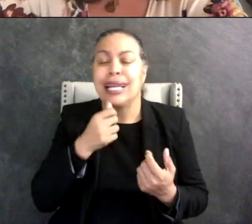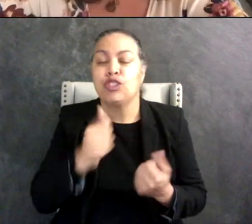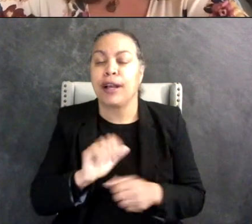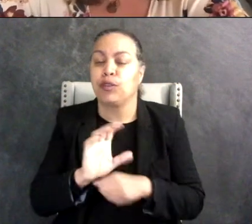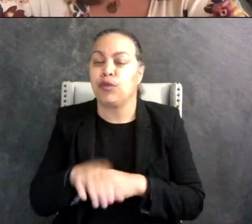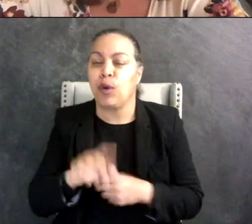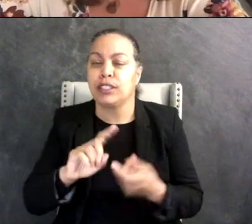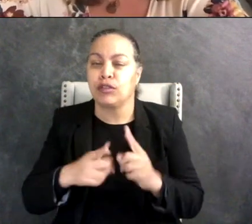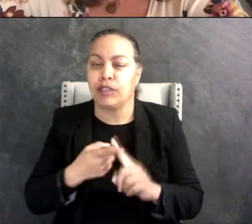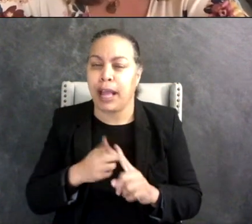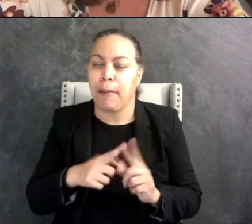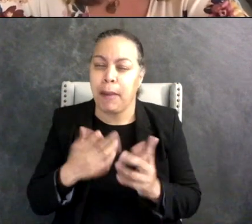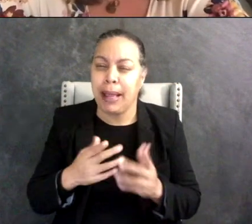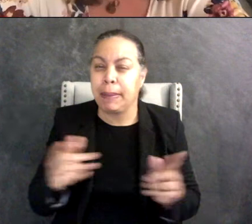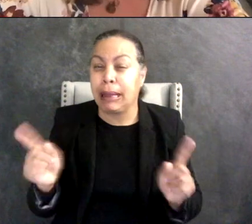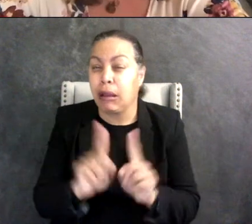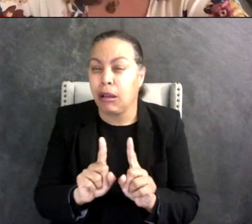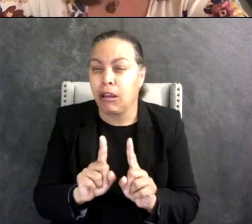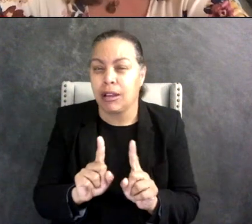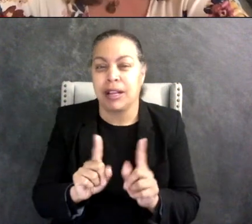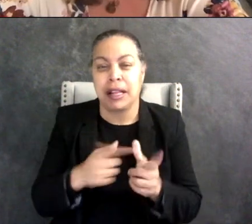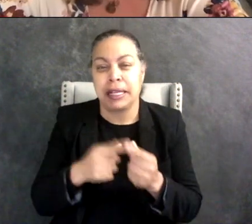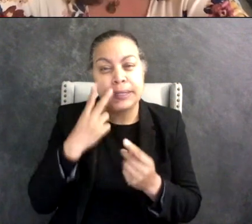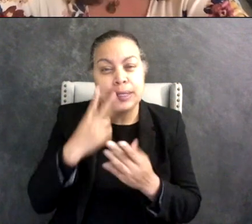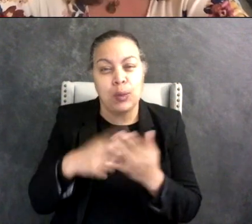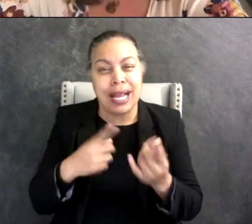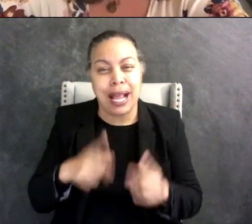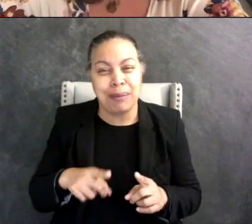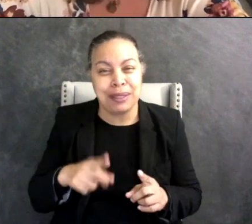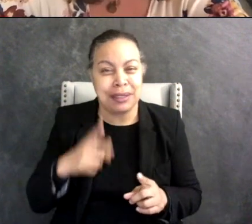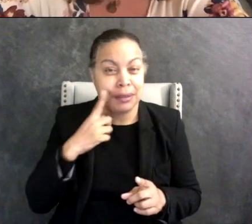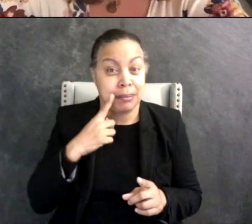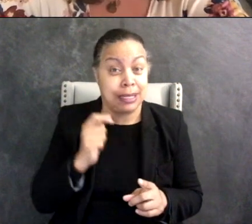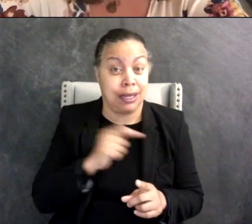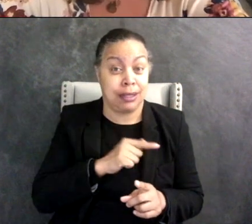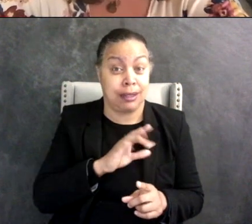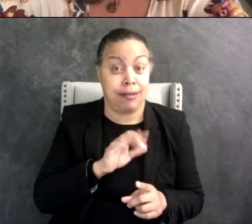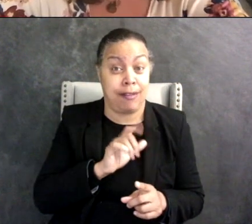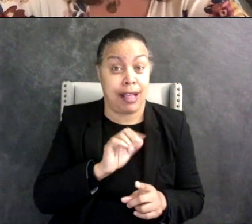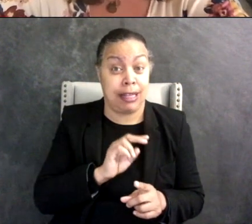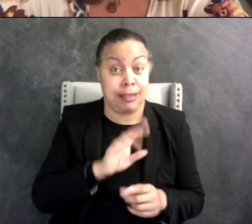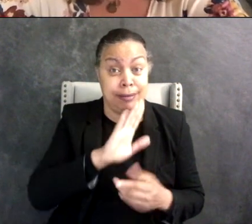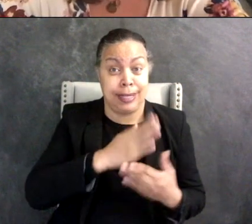put them together and see what happens because for Fallon (he) has more problems like in a traditional